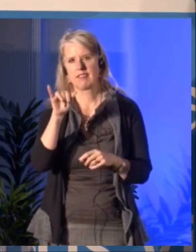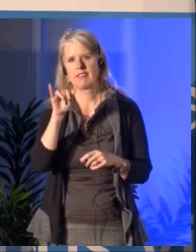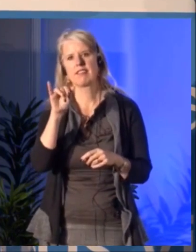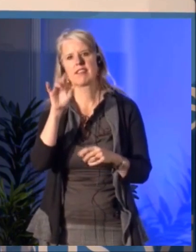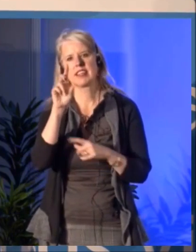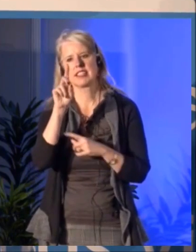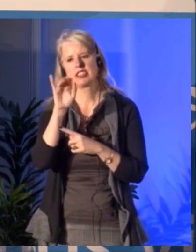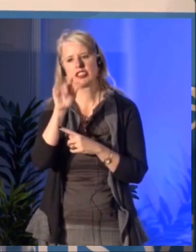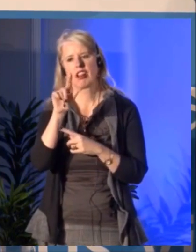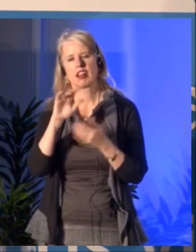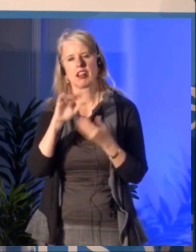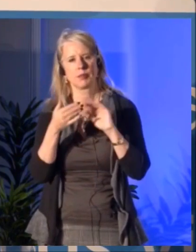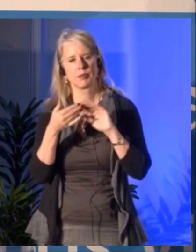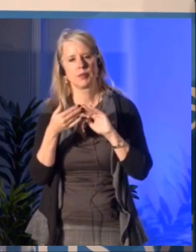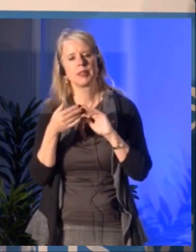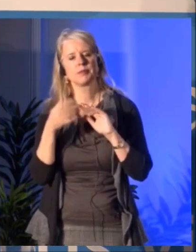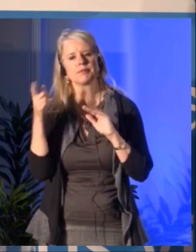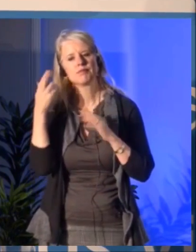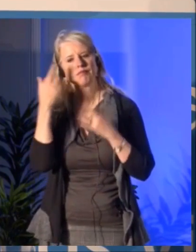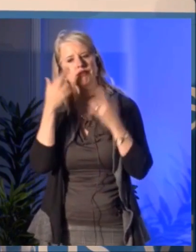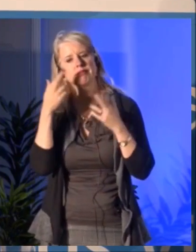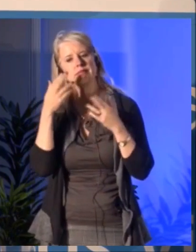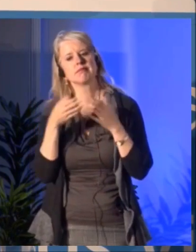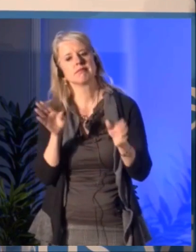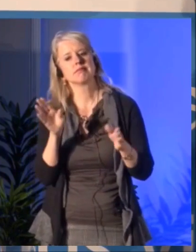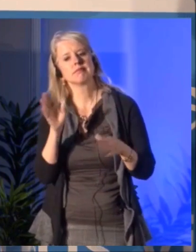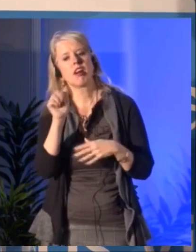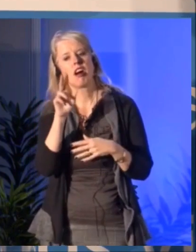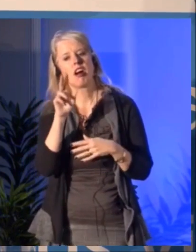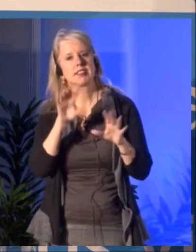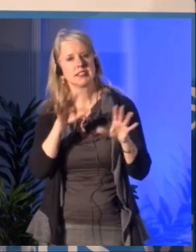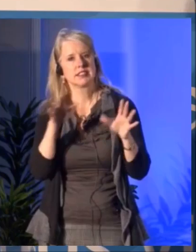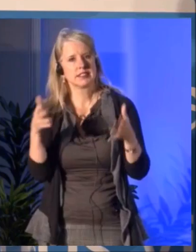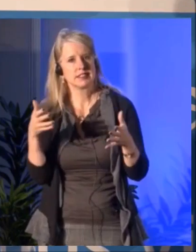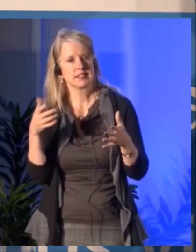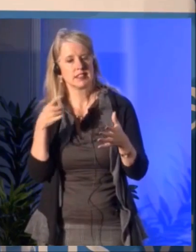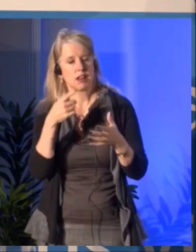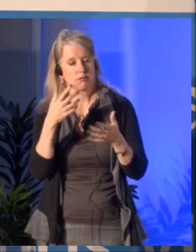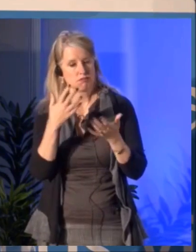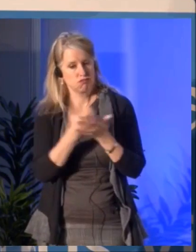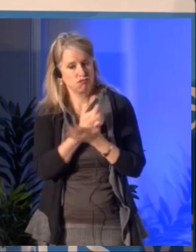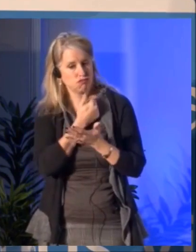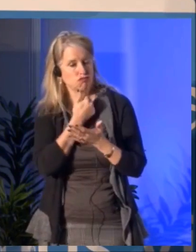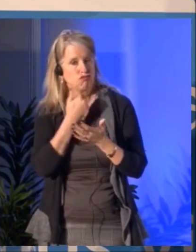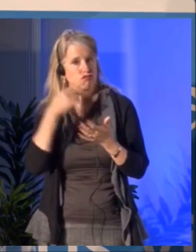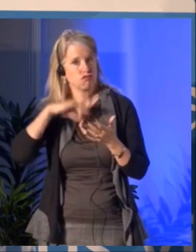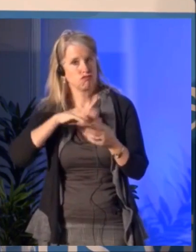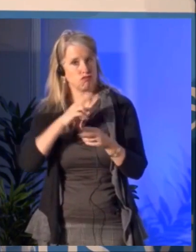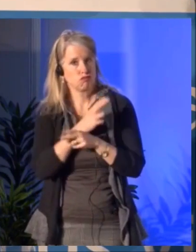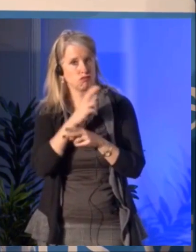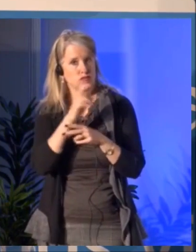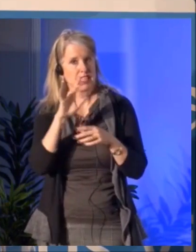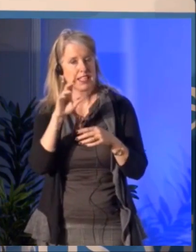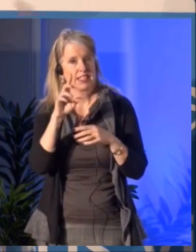e-mail for example, you know, big, big data, virtual reality,